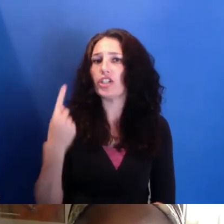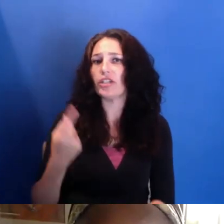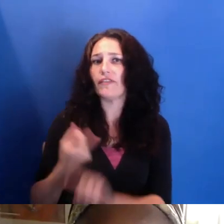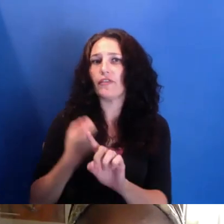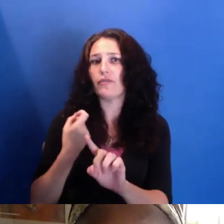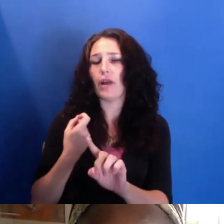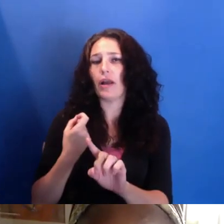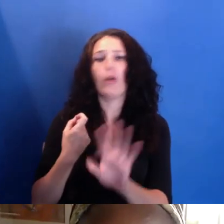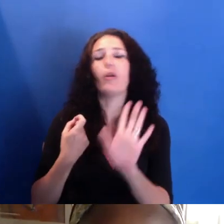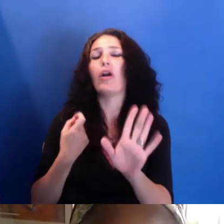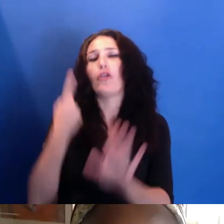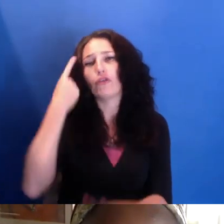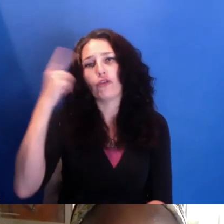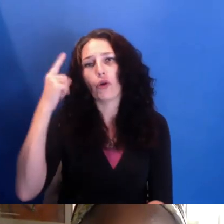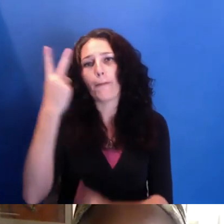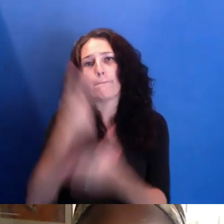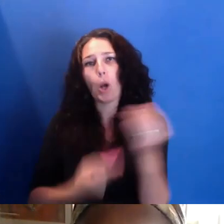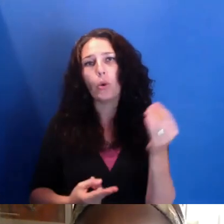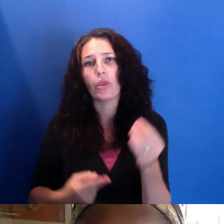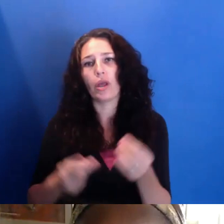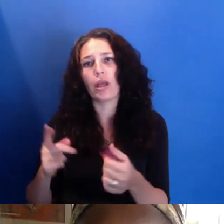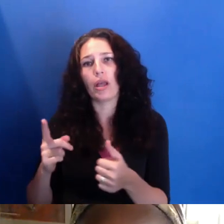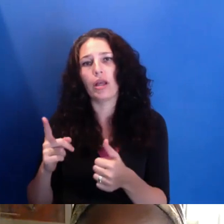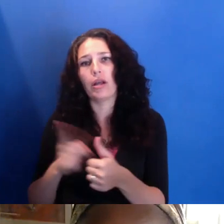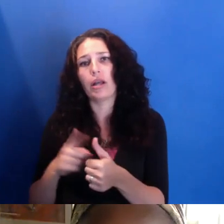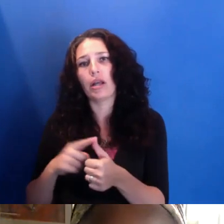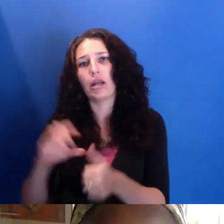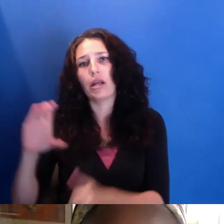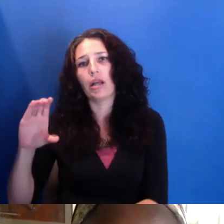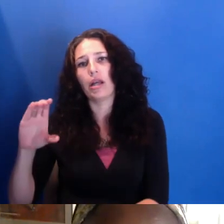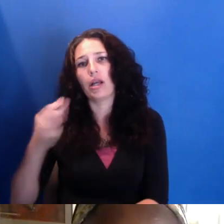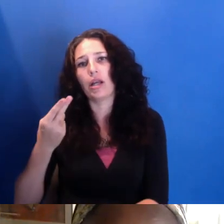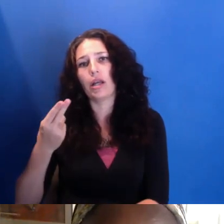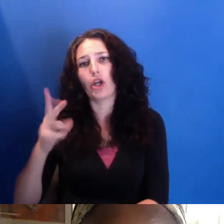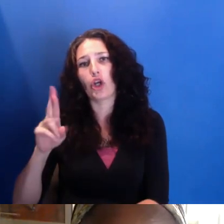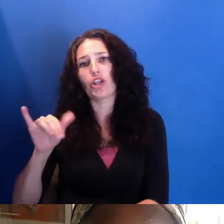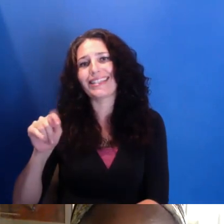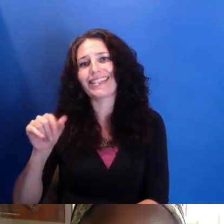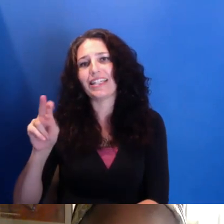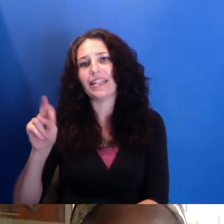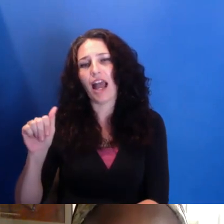One first from-- this is from Christina King. Christina has a question for you, Yvonne Michelle.